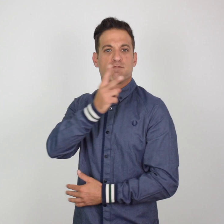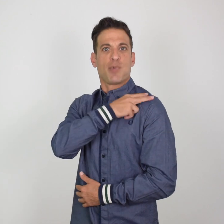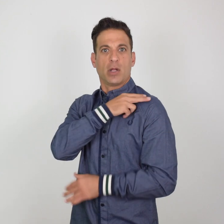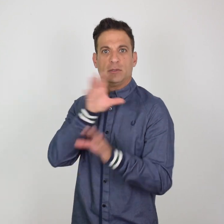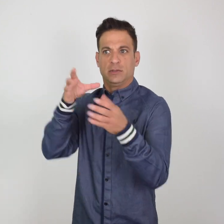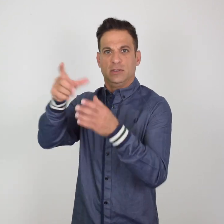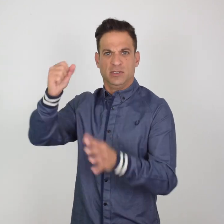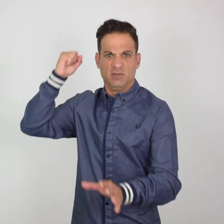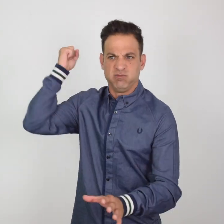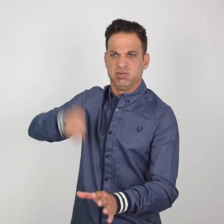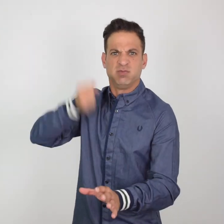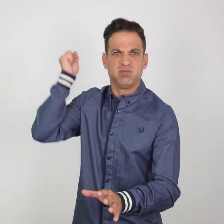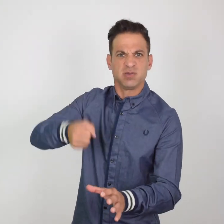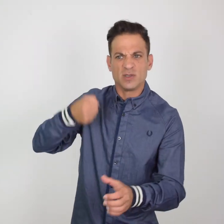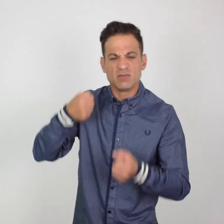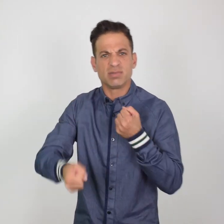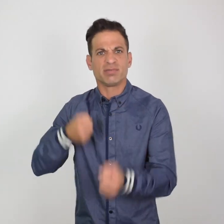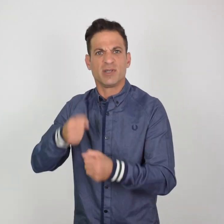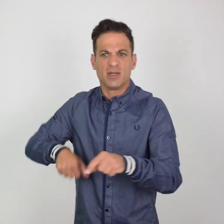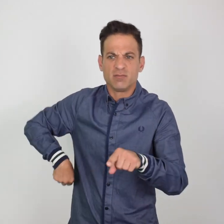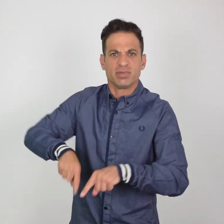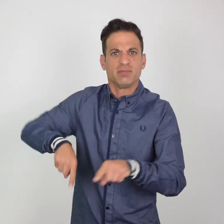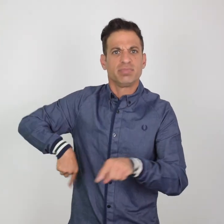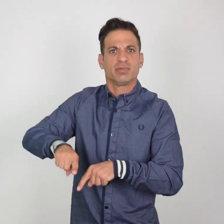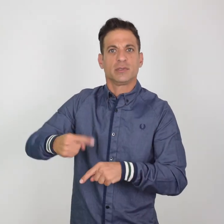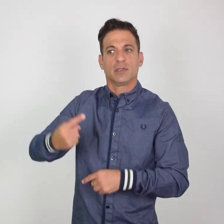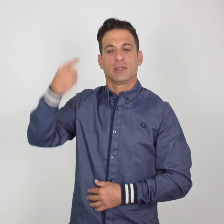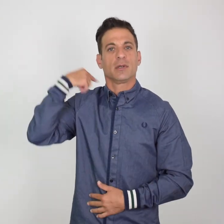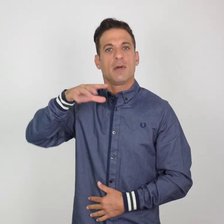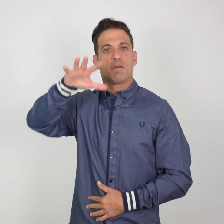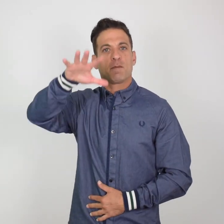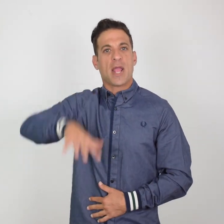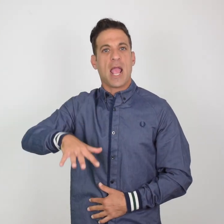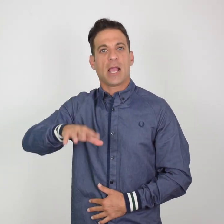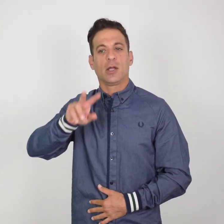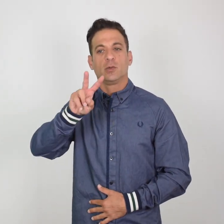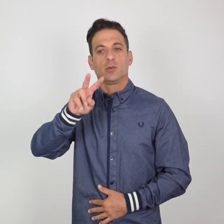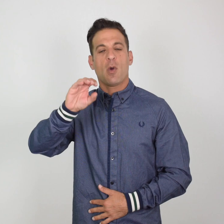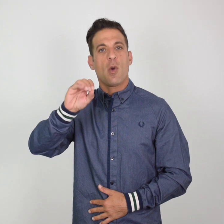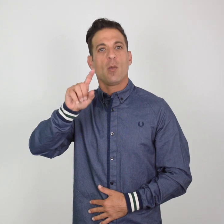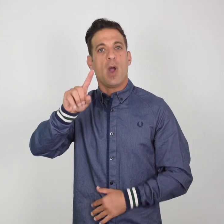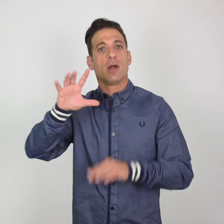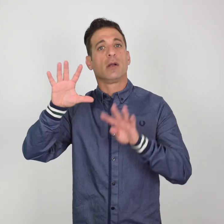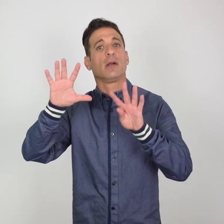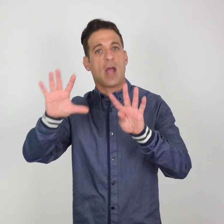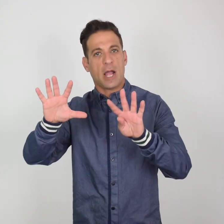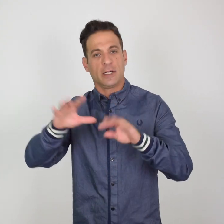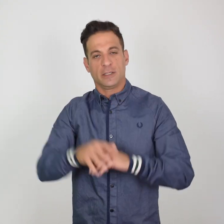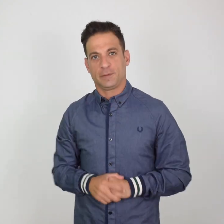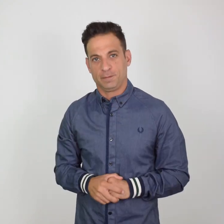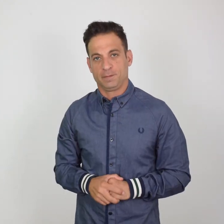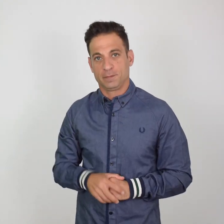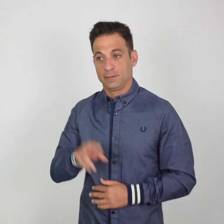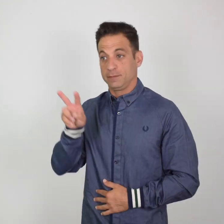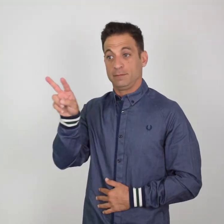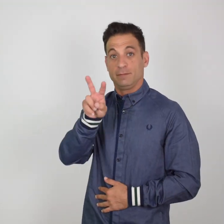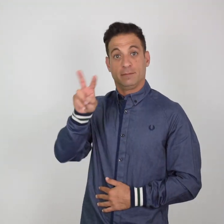of police brutality that happened in May 2019.